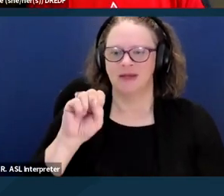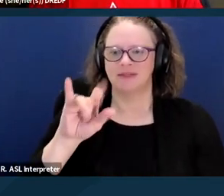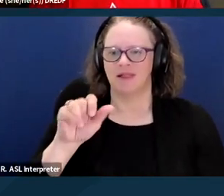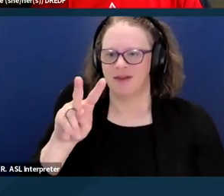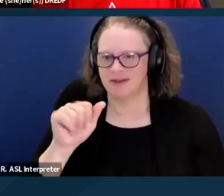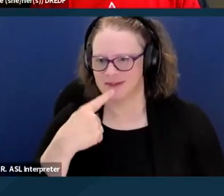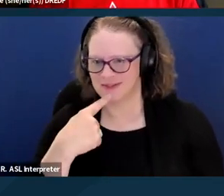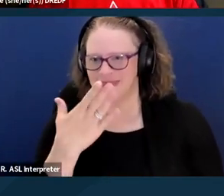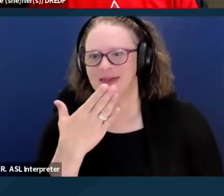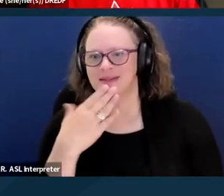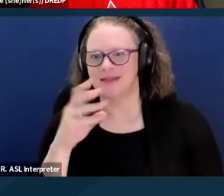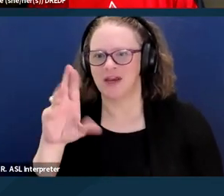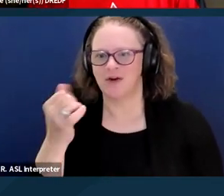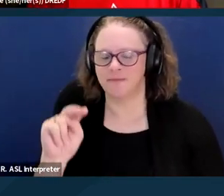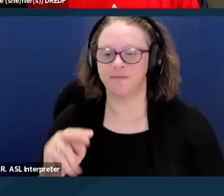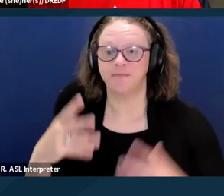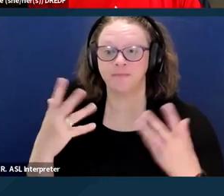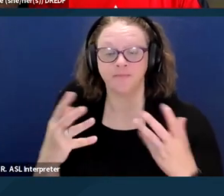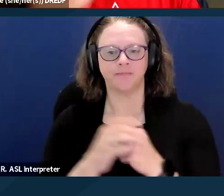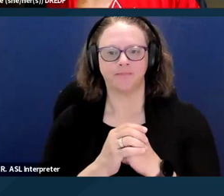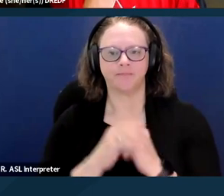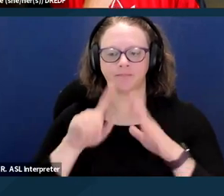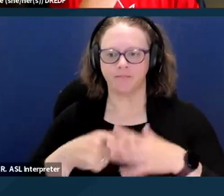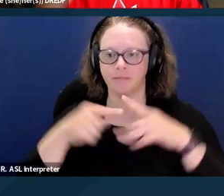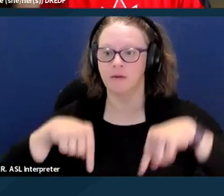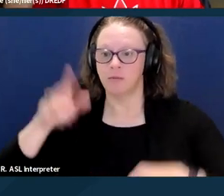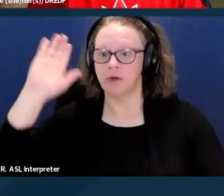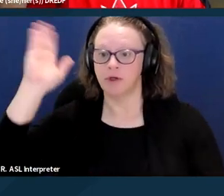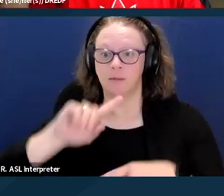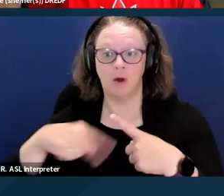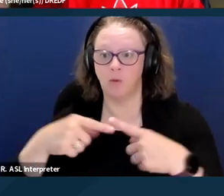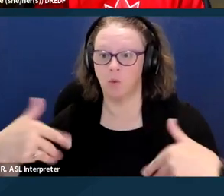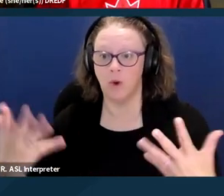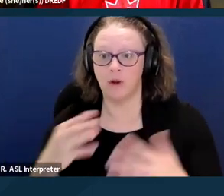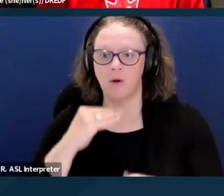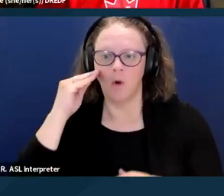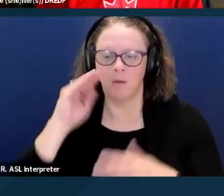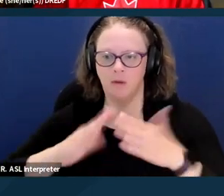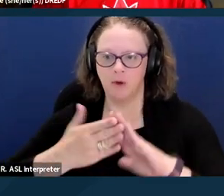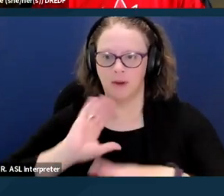So to begin with, this presentation is about home and community-based services. We're emphasizing a little bit